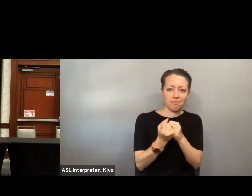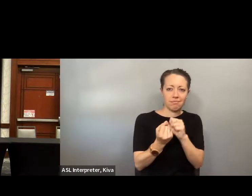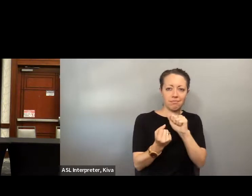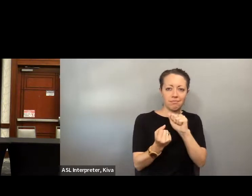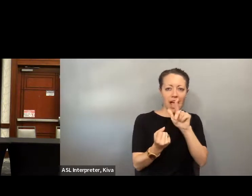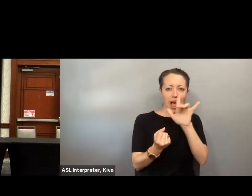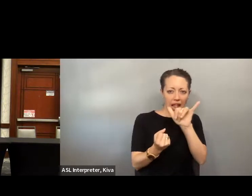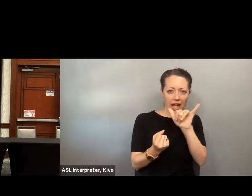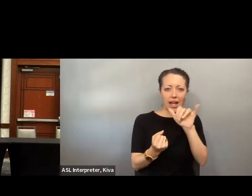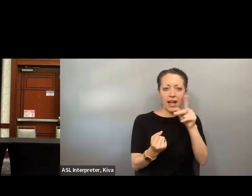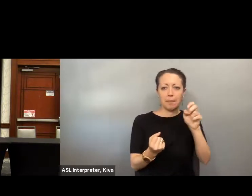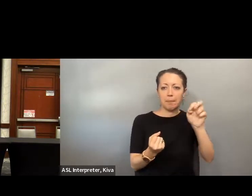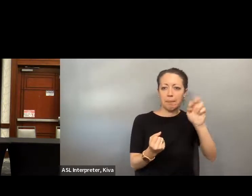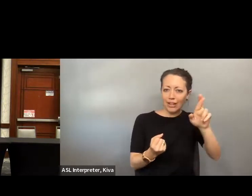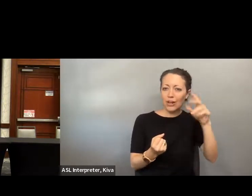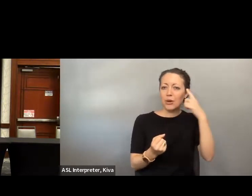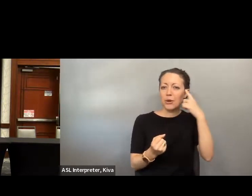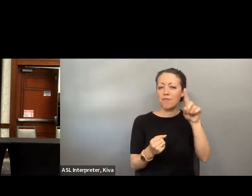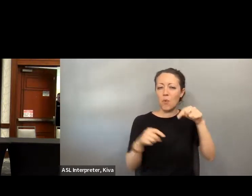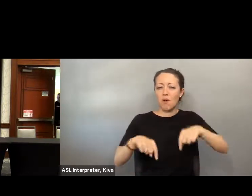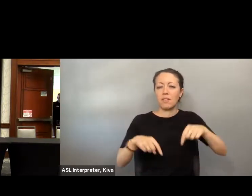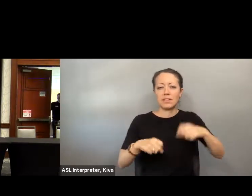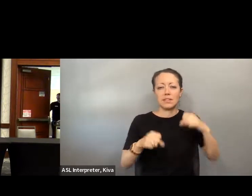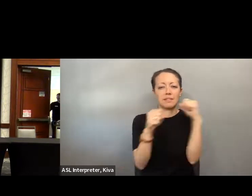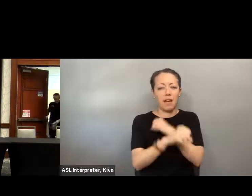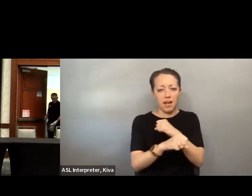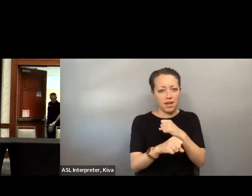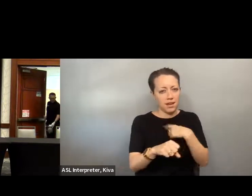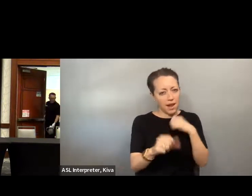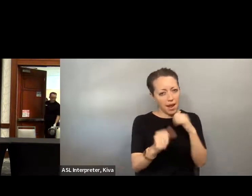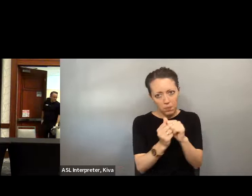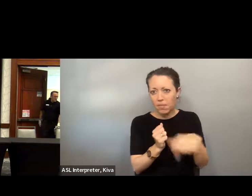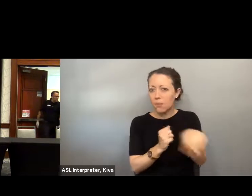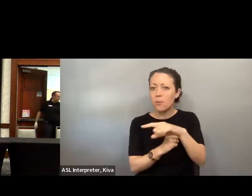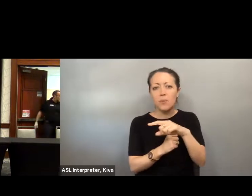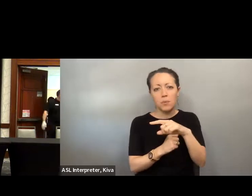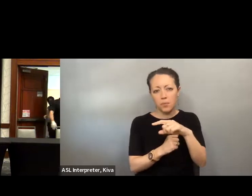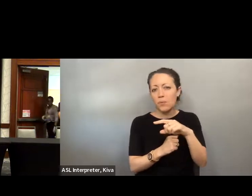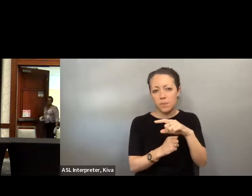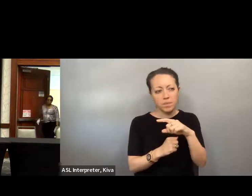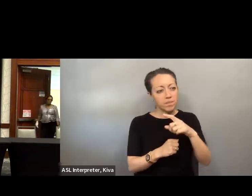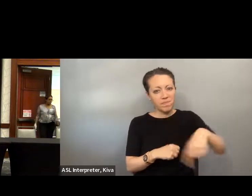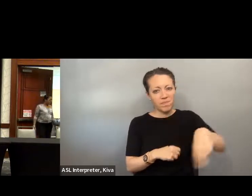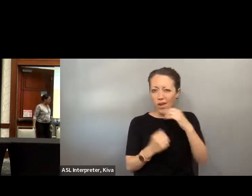sharing those stories, but know as we move forward after today, continue to be an ally alongside of you, a peer but no! As we move forward after today, continue to be and ally alongside of you, peer alongside of you and it's bite for access to the vote.